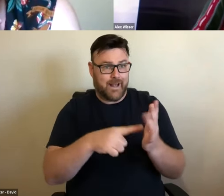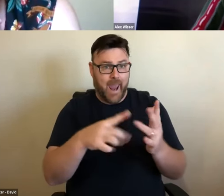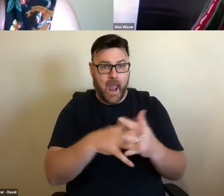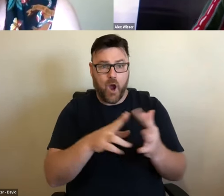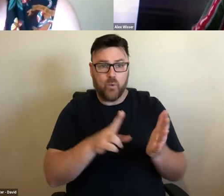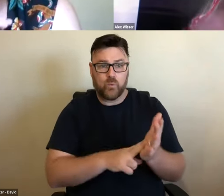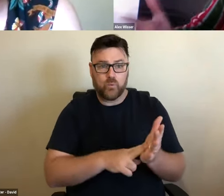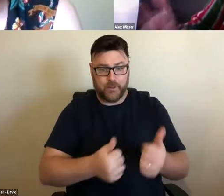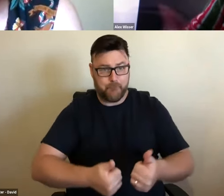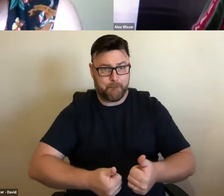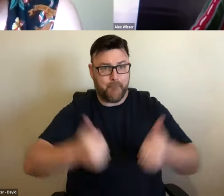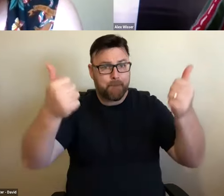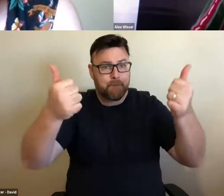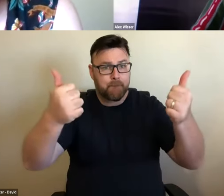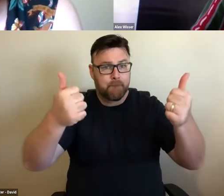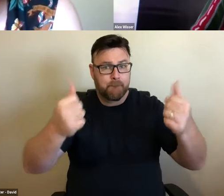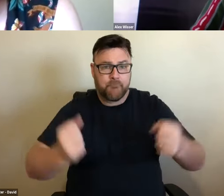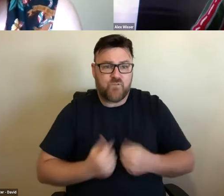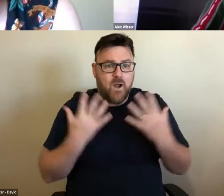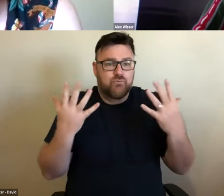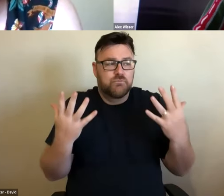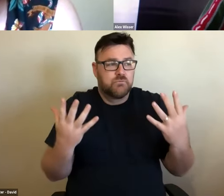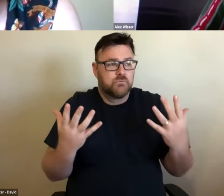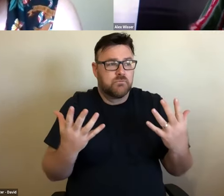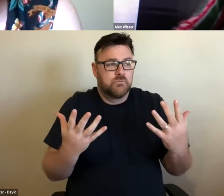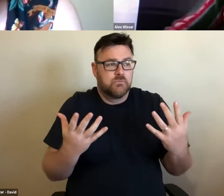welcome lg, kind of beautiful community that I fell in love with.